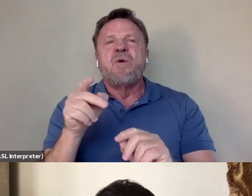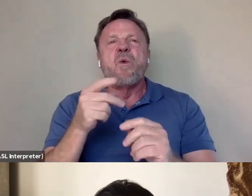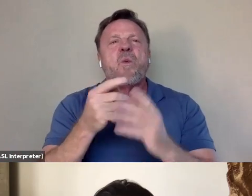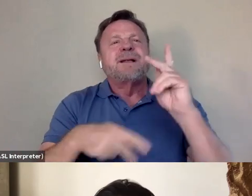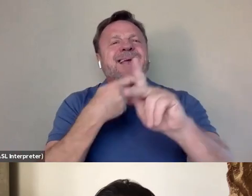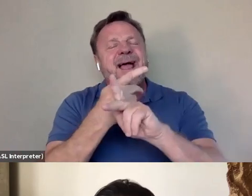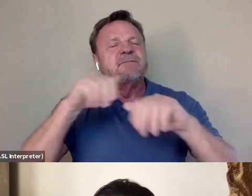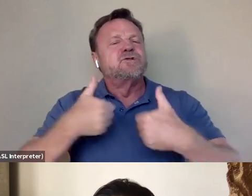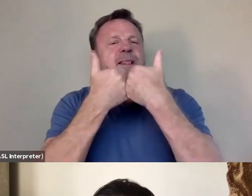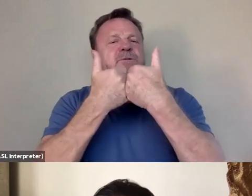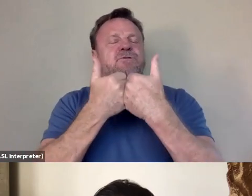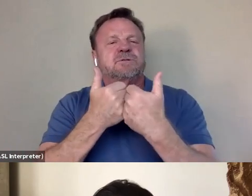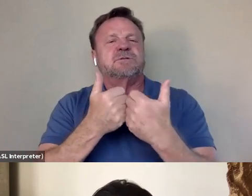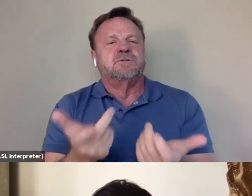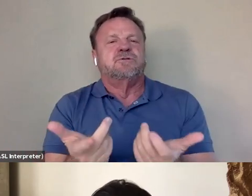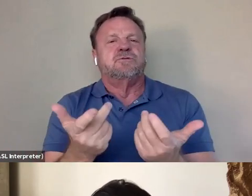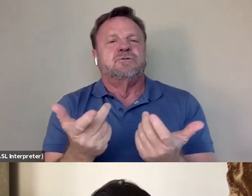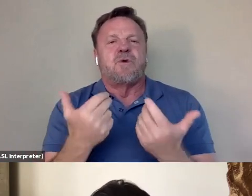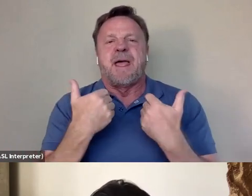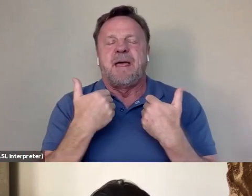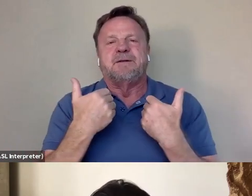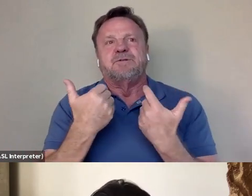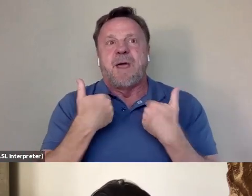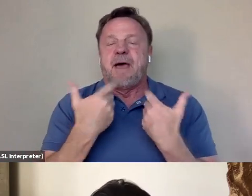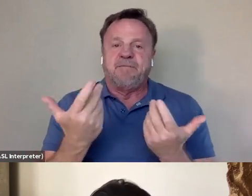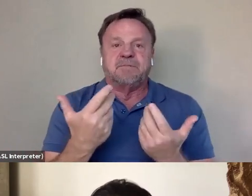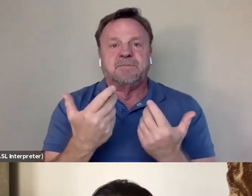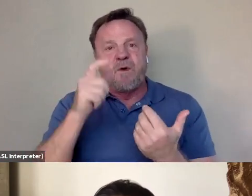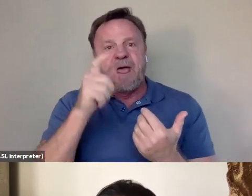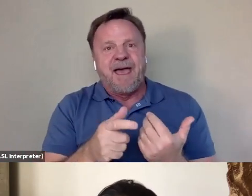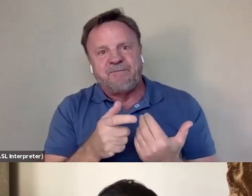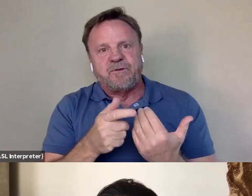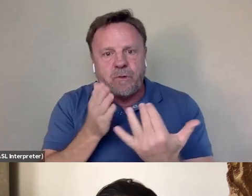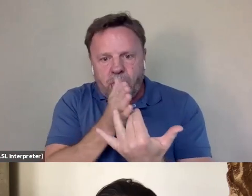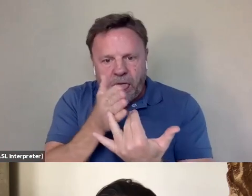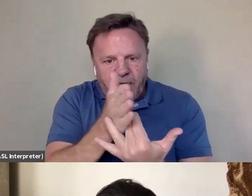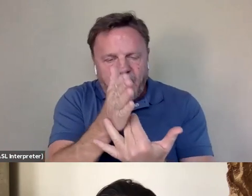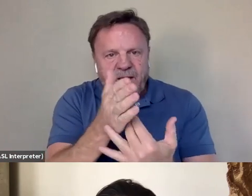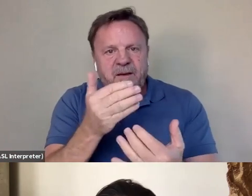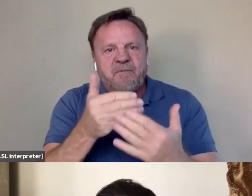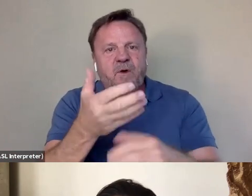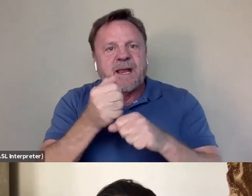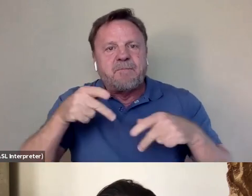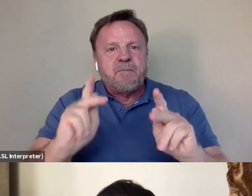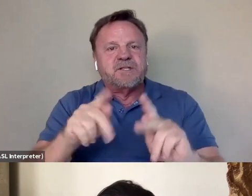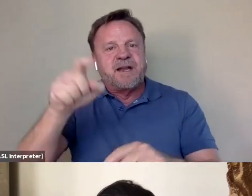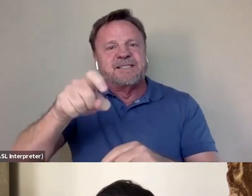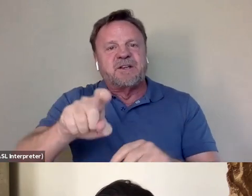did you sort of have to go through in terms of getting the permission that was necessary just to proceed with the project